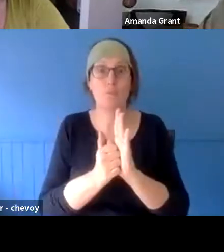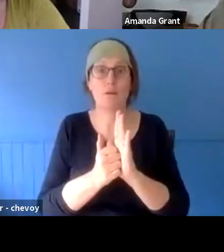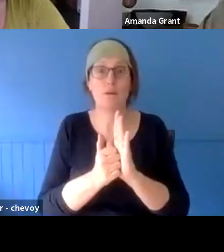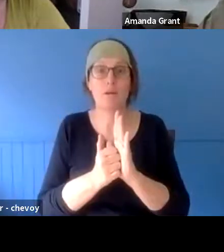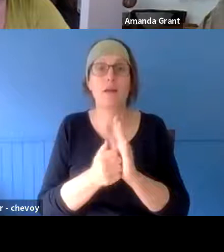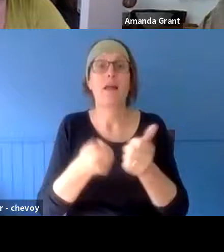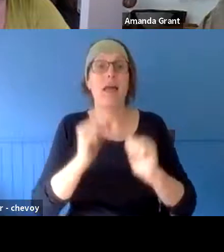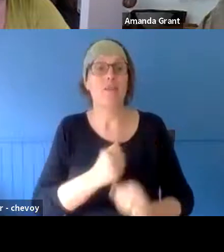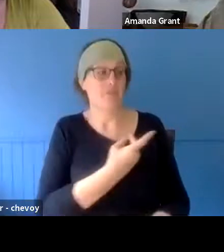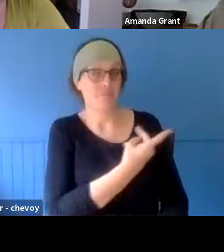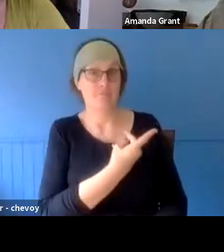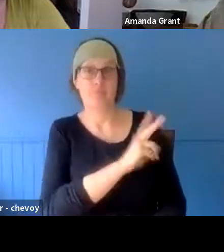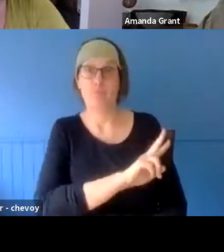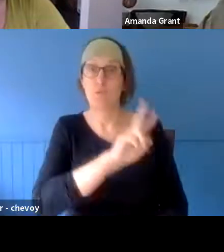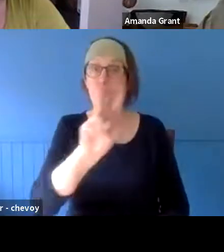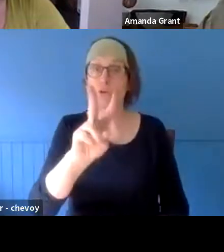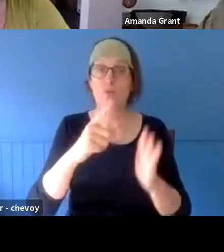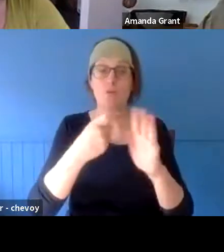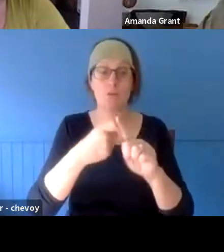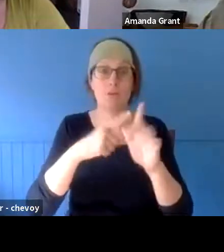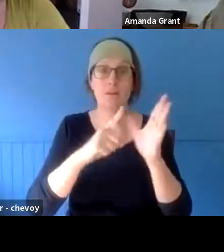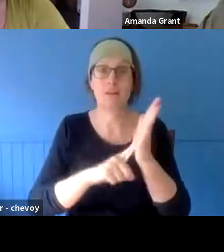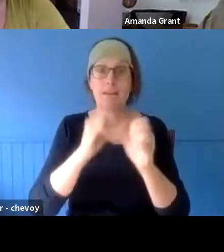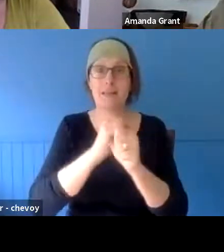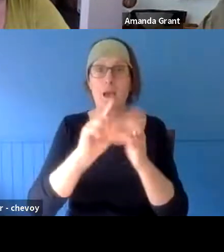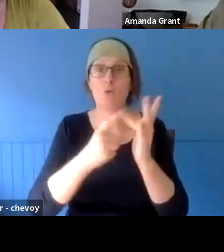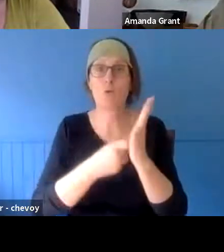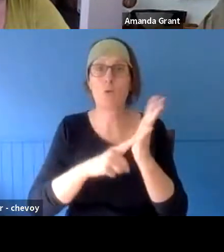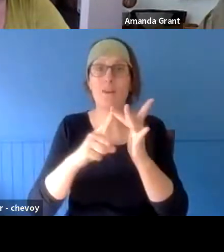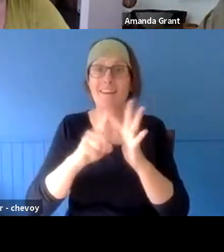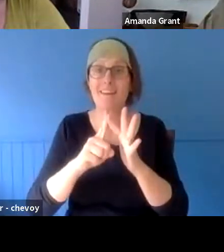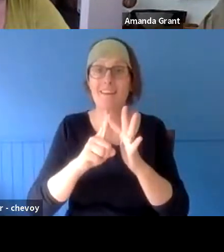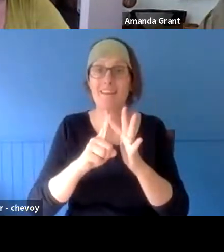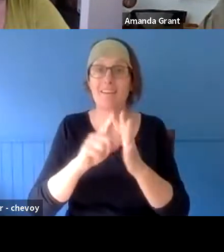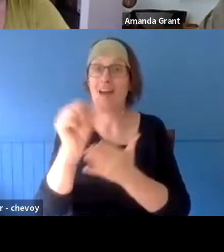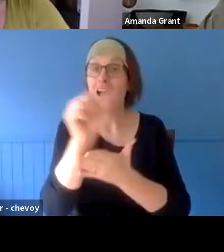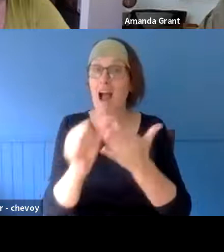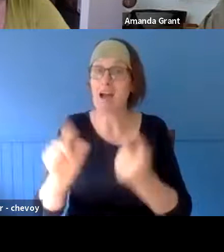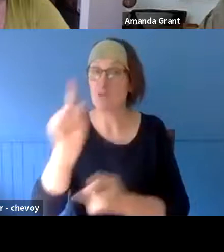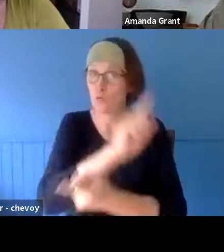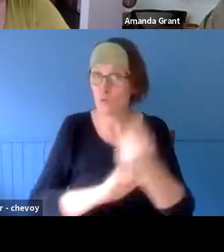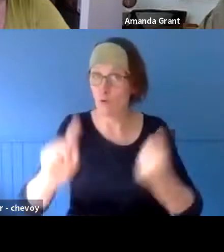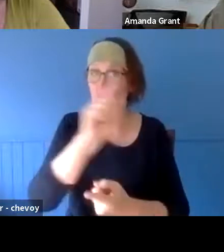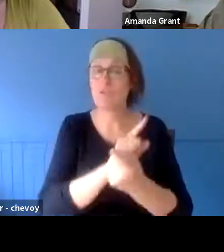the Kalgoorlie Regional Arts Conference, and we actually went to